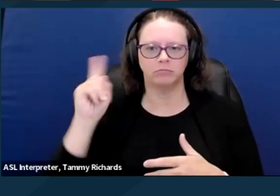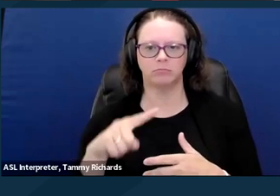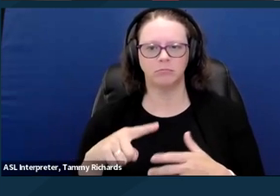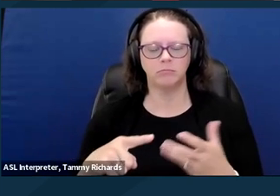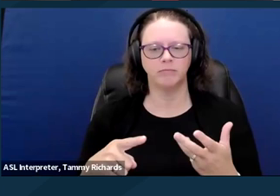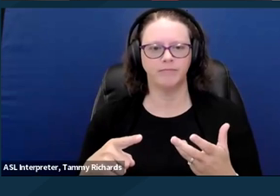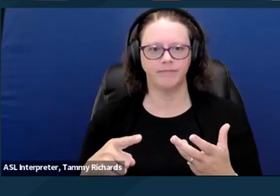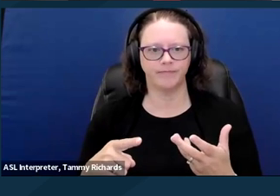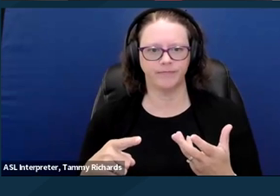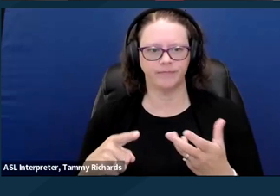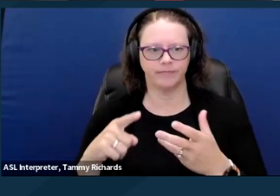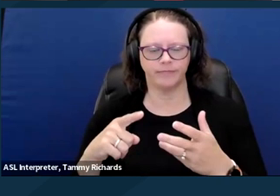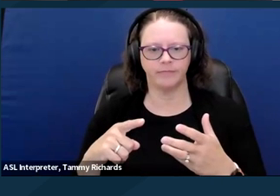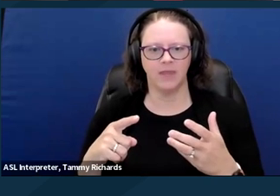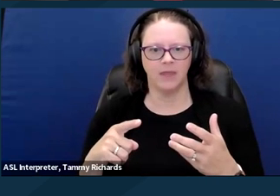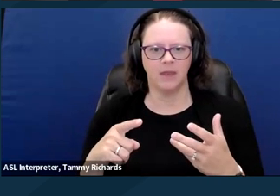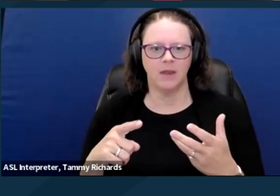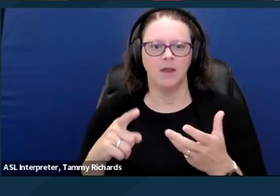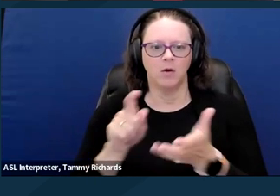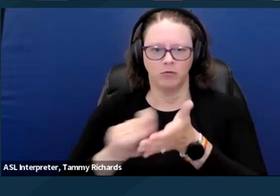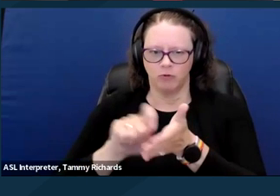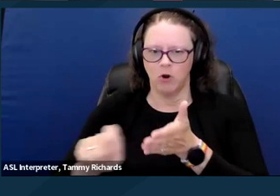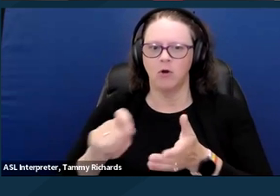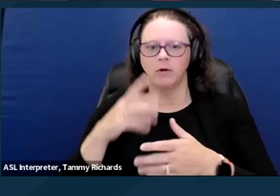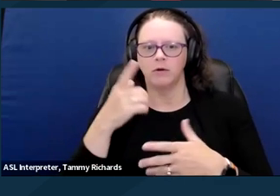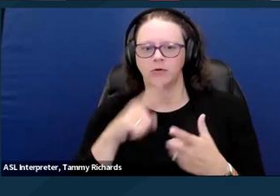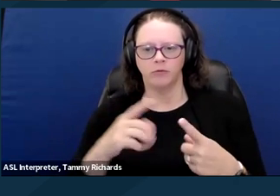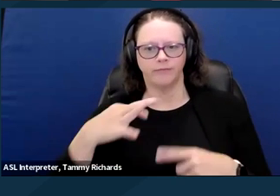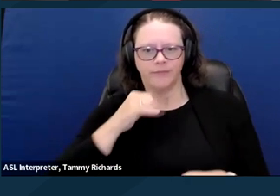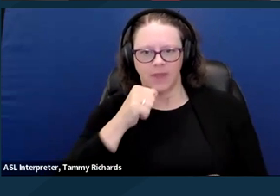when it appears that they cannot, quote, "meet their basic needs."